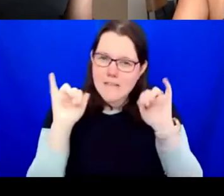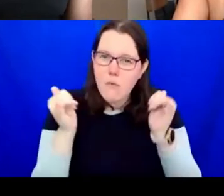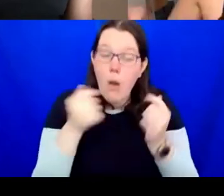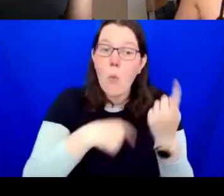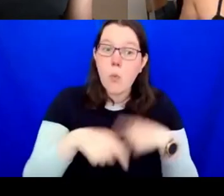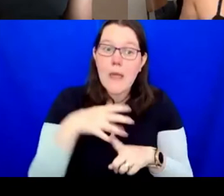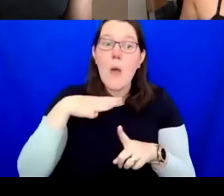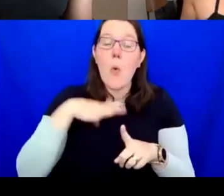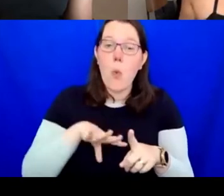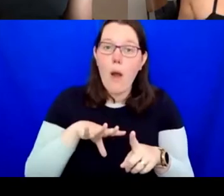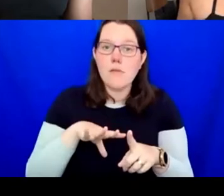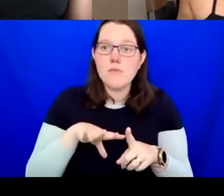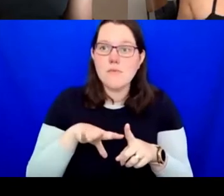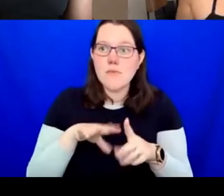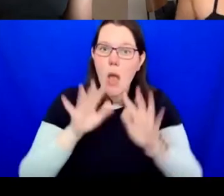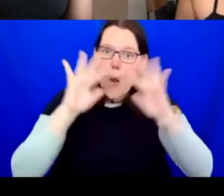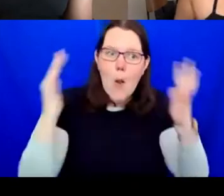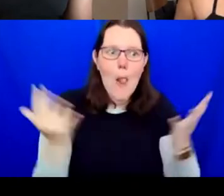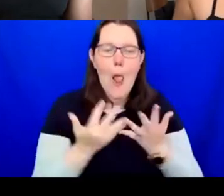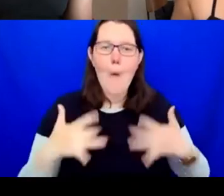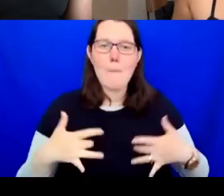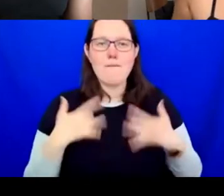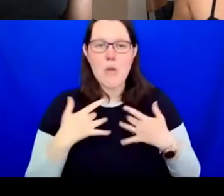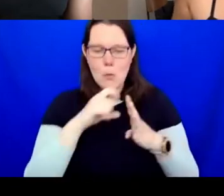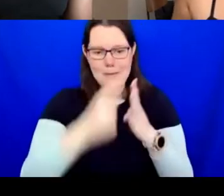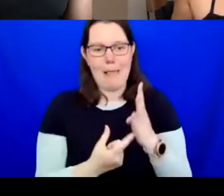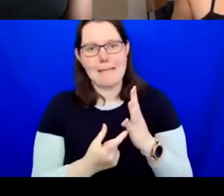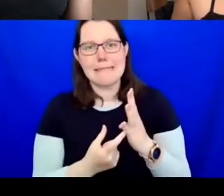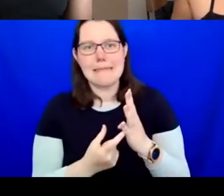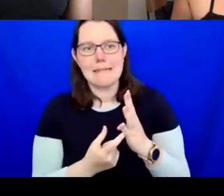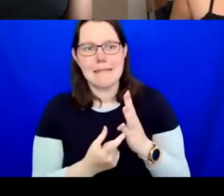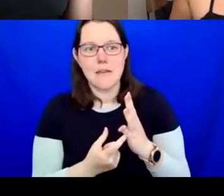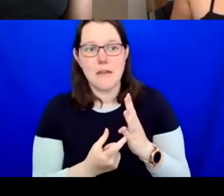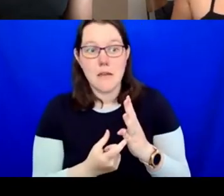that global perspective and we have a film that we're screening in a few weeks' time